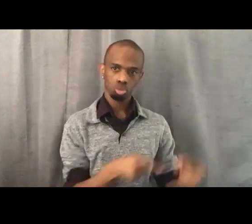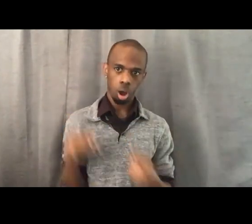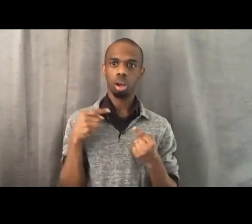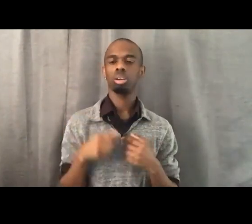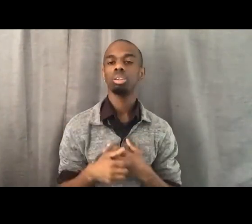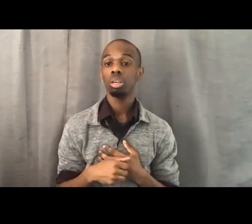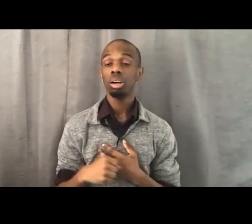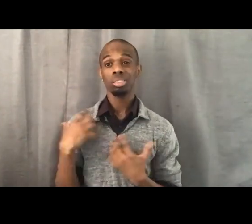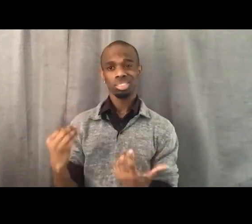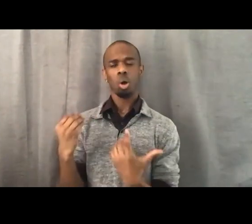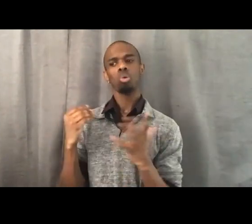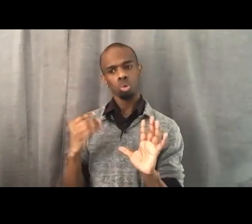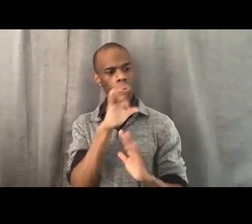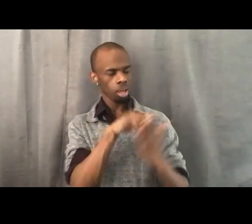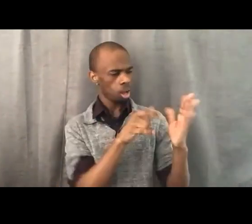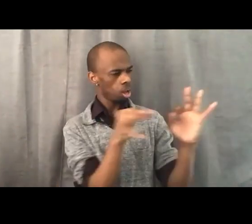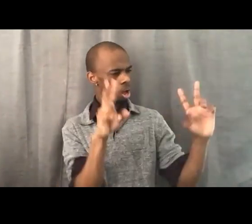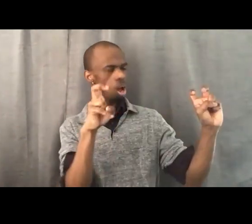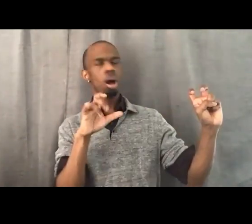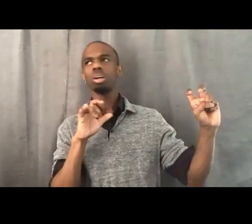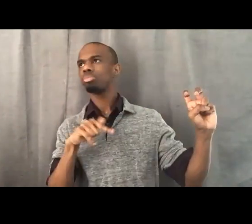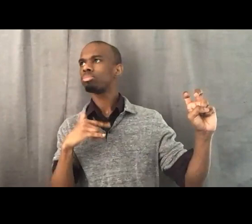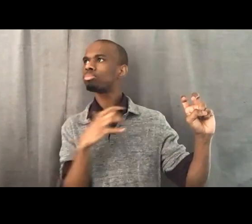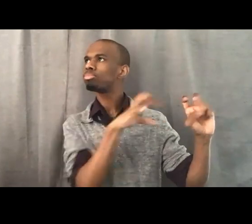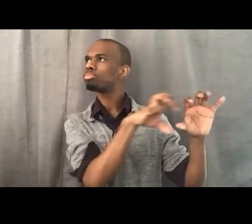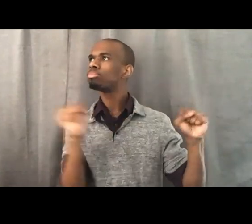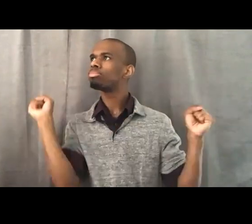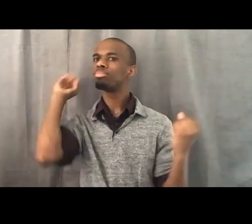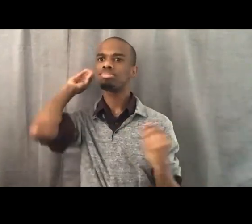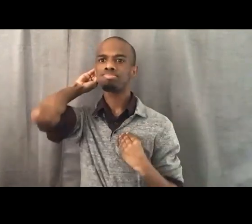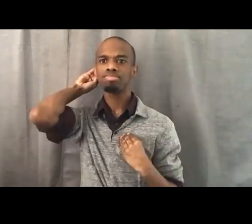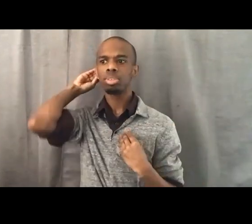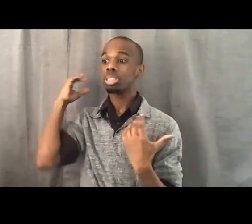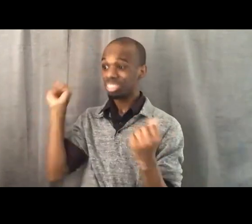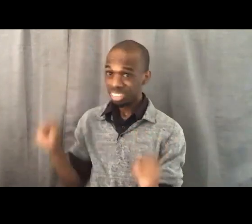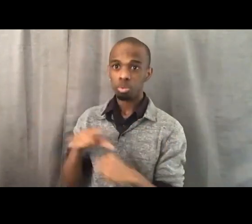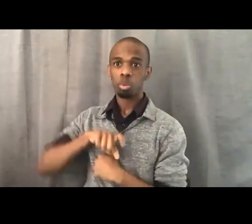that there are frustrations, that struggle, that idea